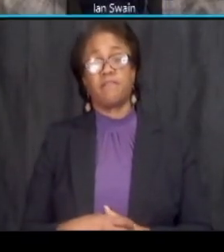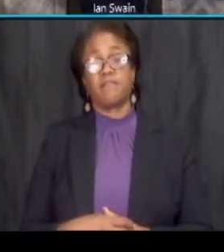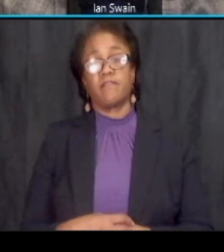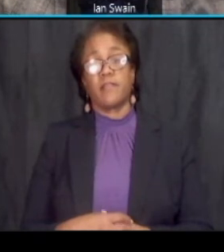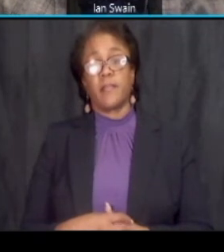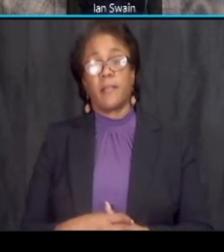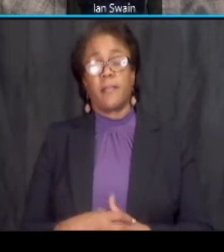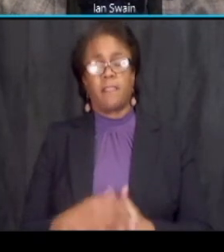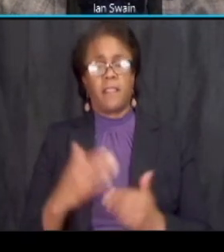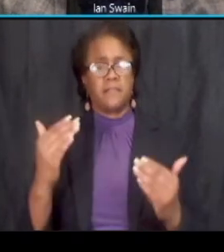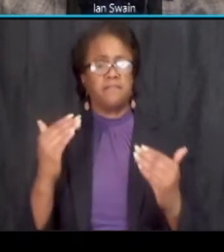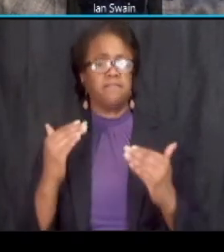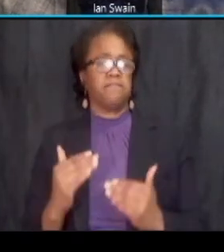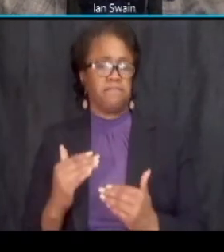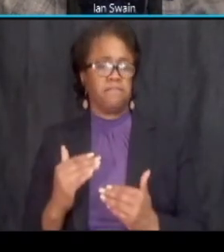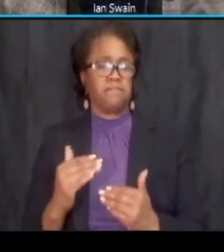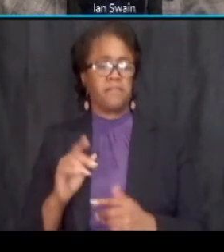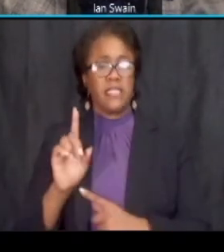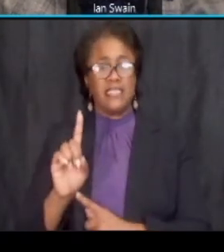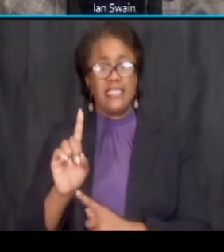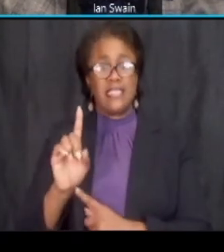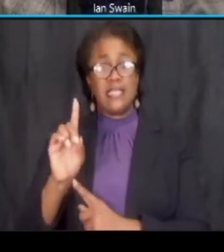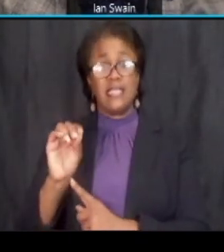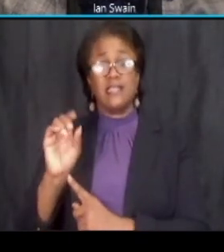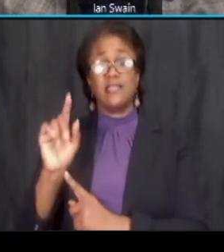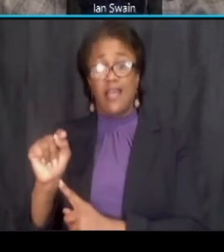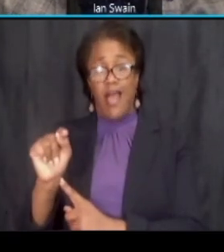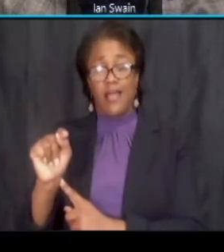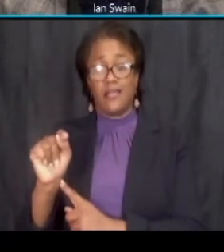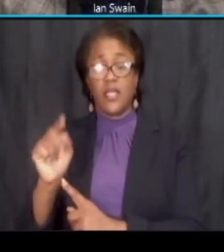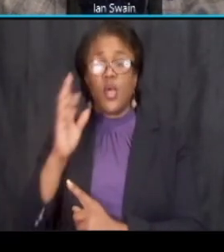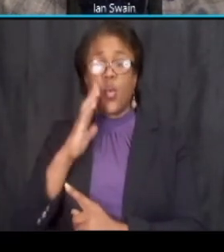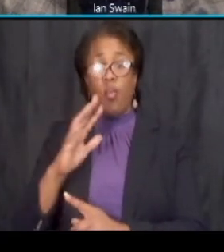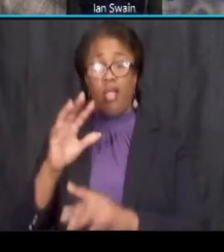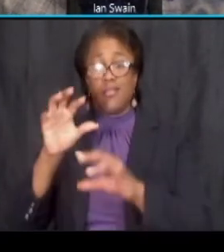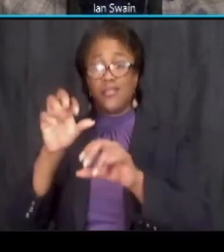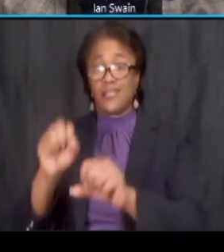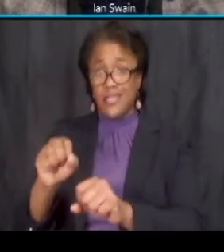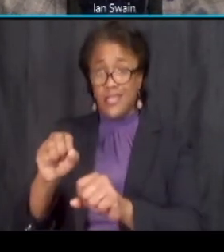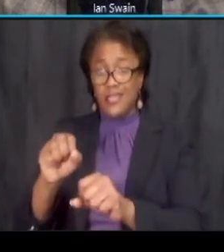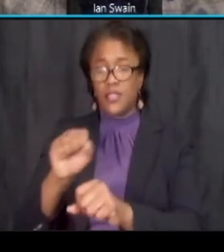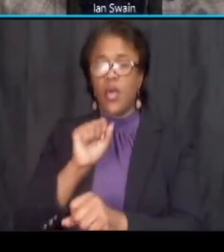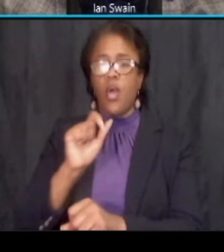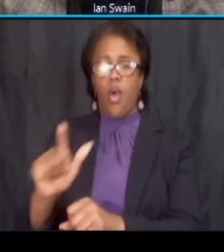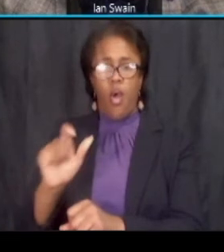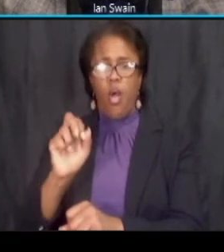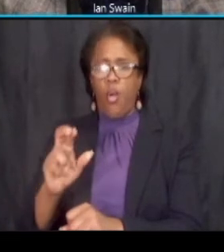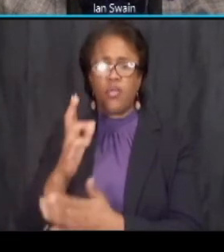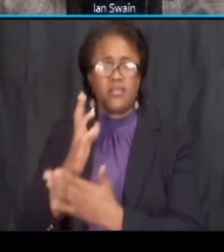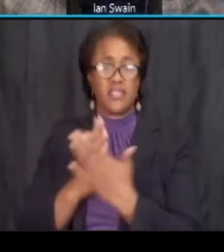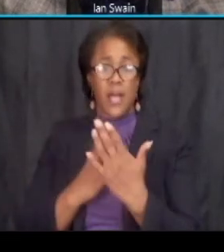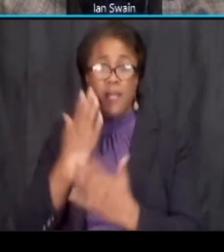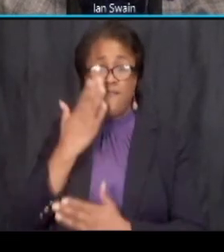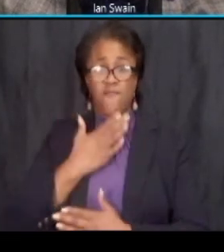the next question ddot proposes to seize some or all of the front yards as it moves through